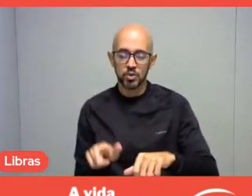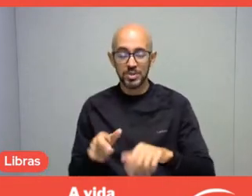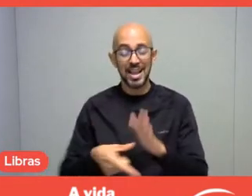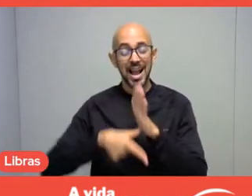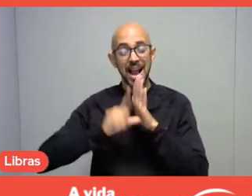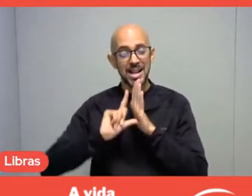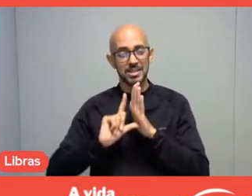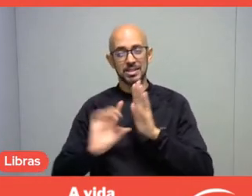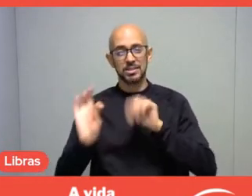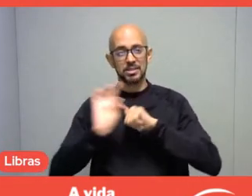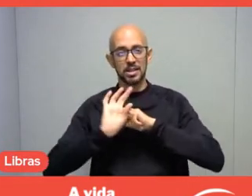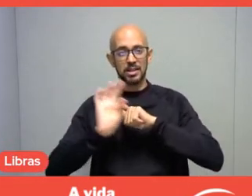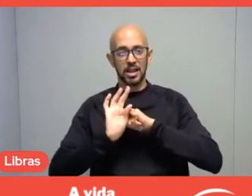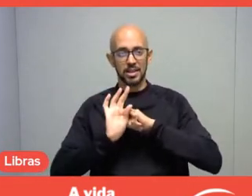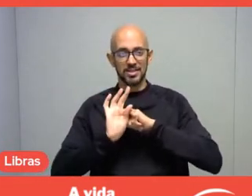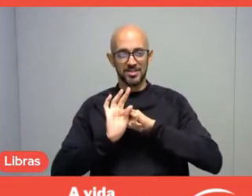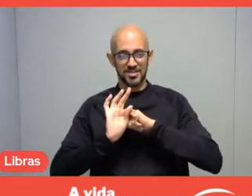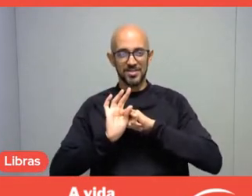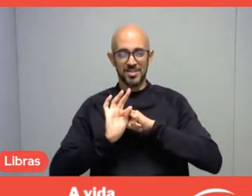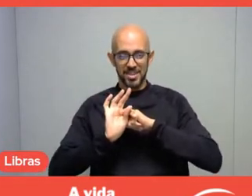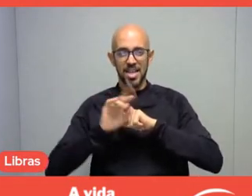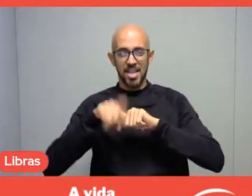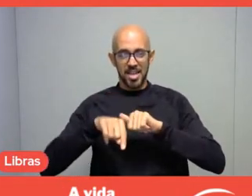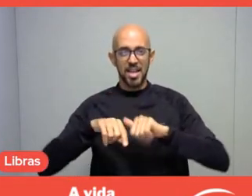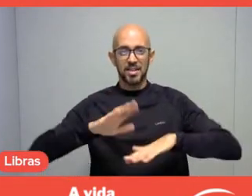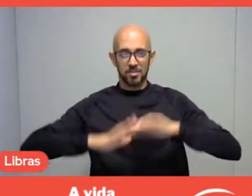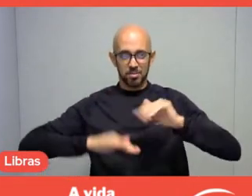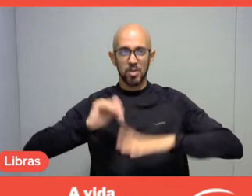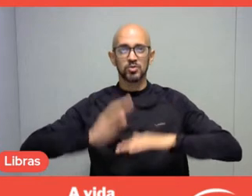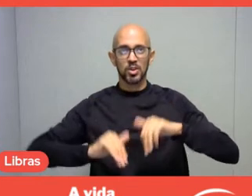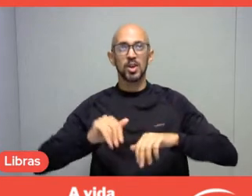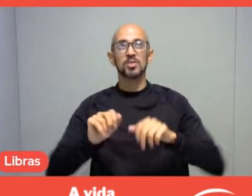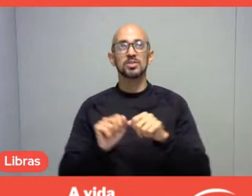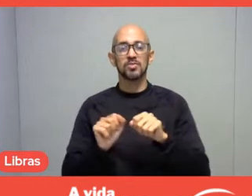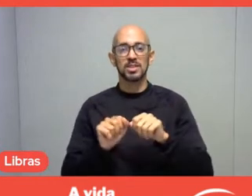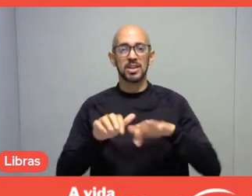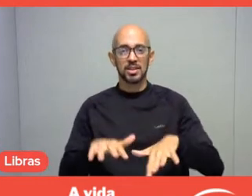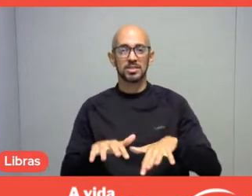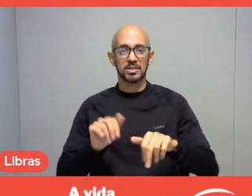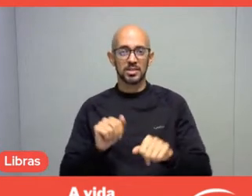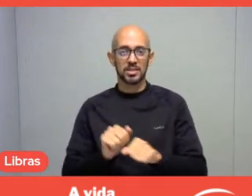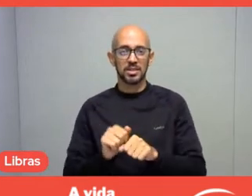So, I believe that professionals should base their performance on this, also considering the institution we work for,